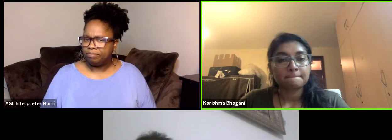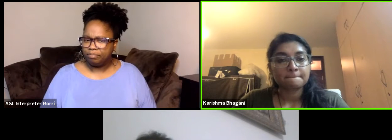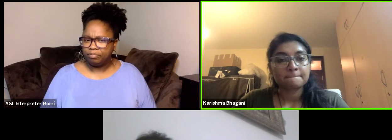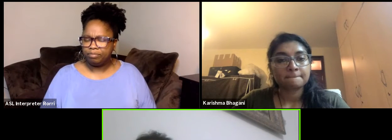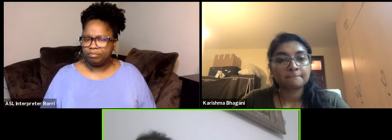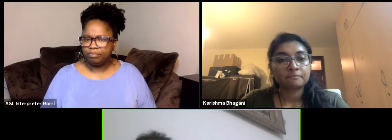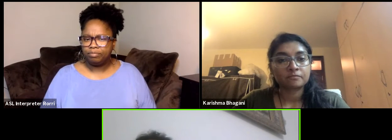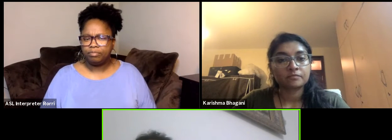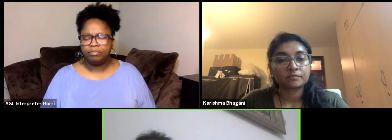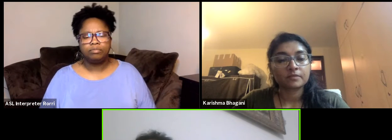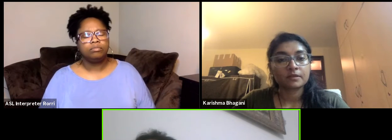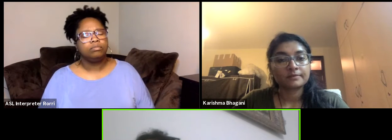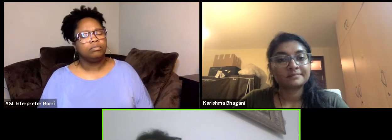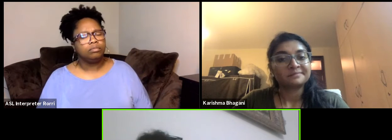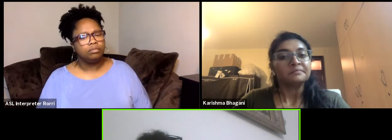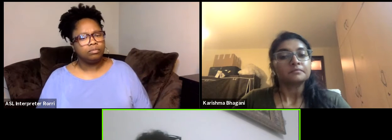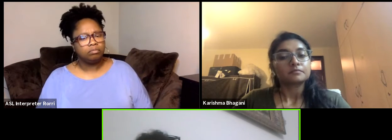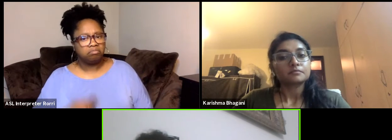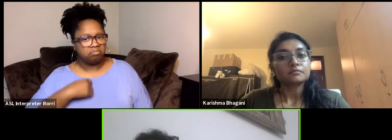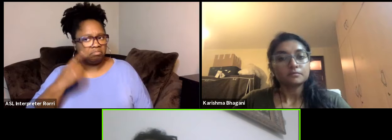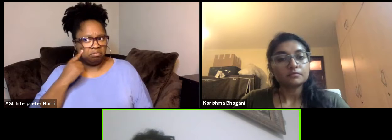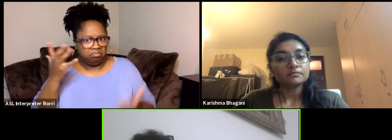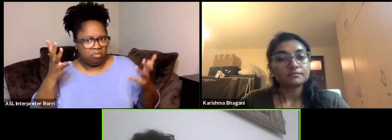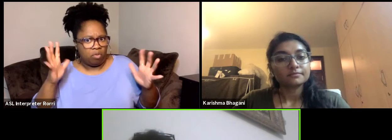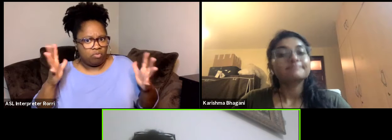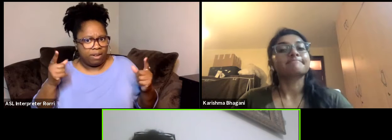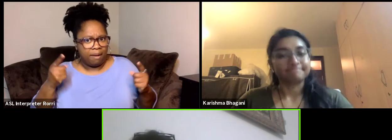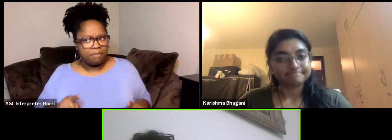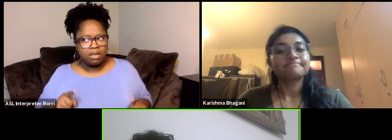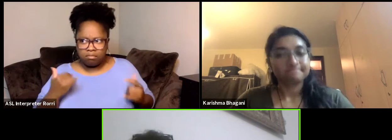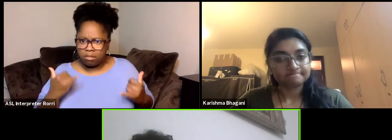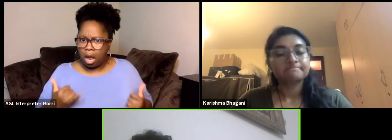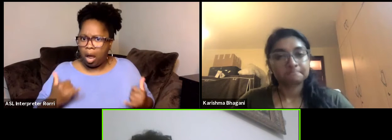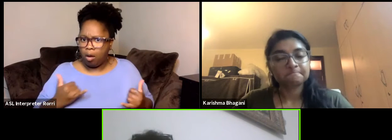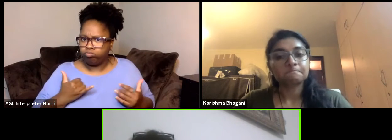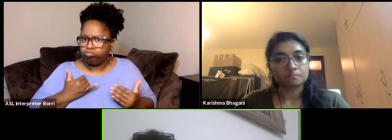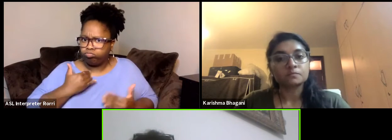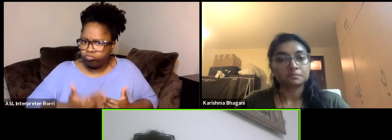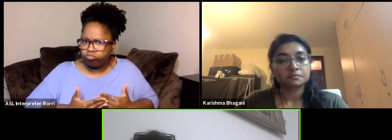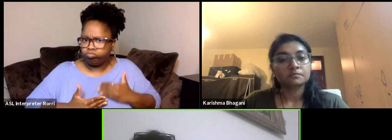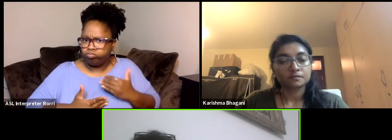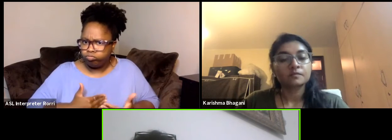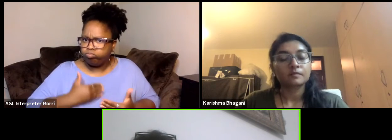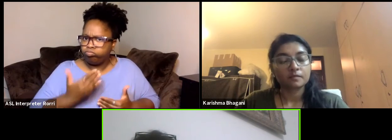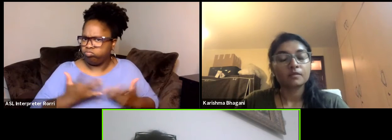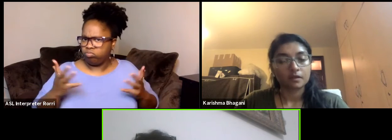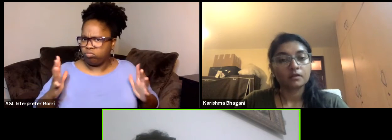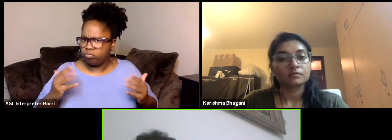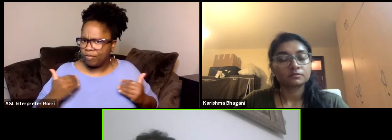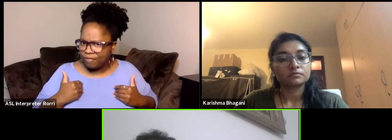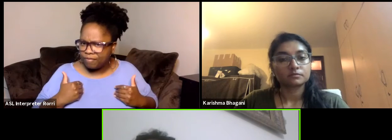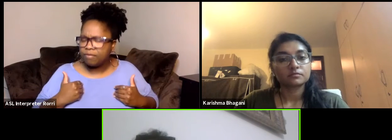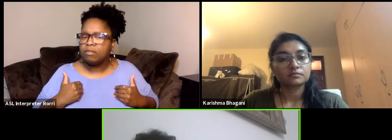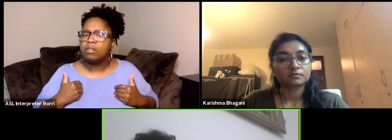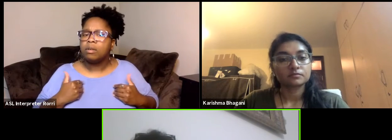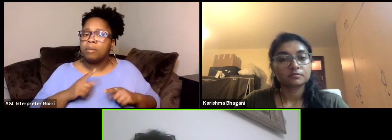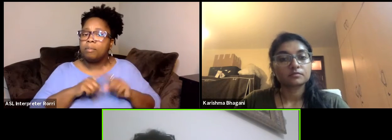I think it's happening, I believe now things are moving. I mean, there are more big but I think it's all about making notes.